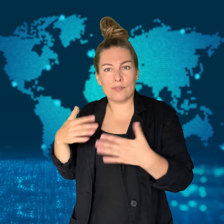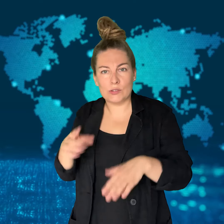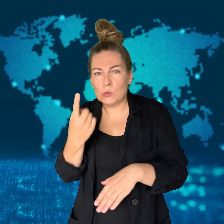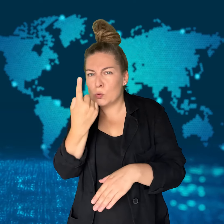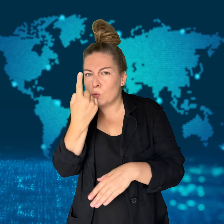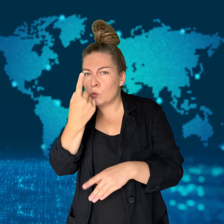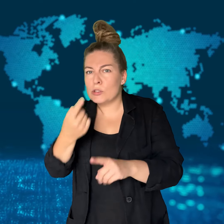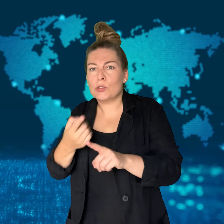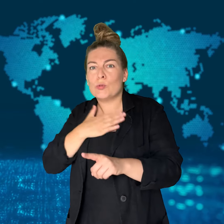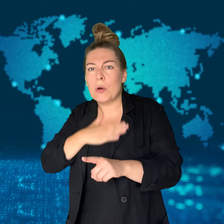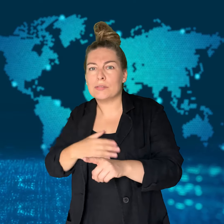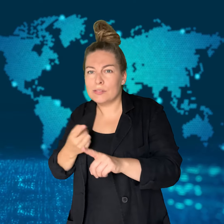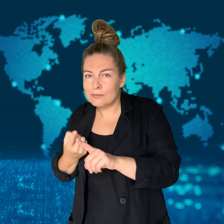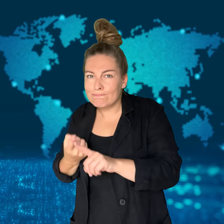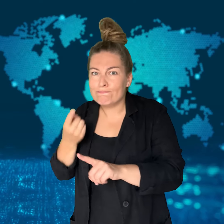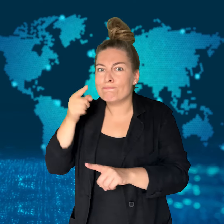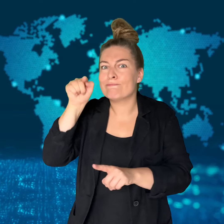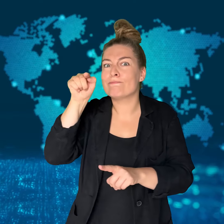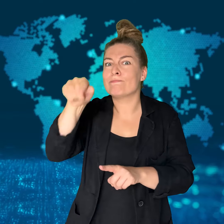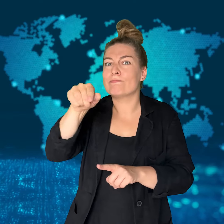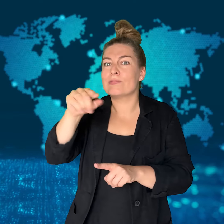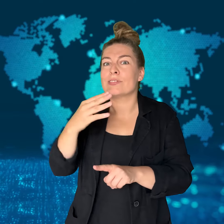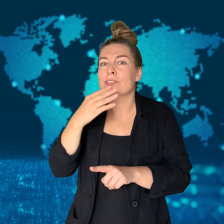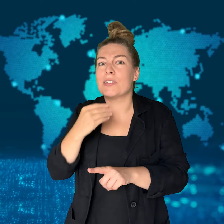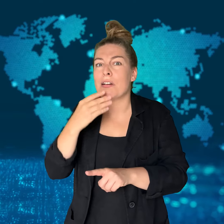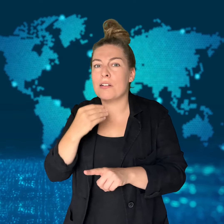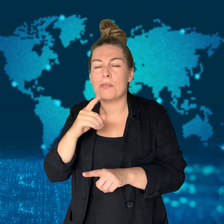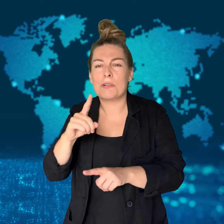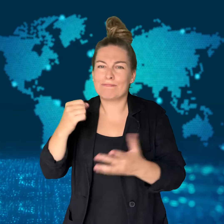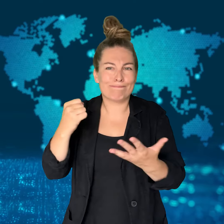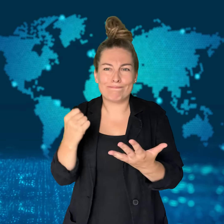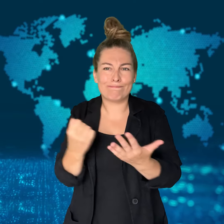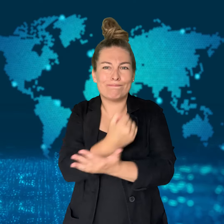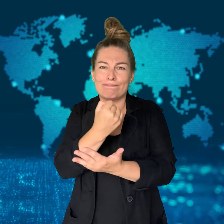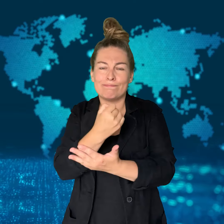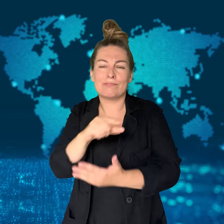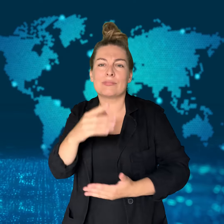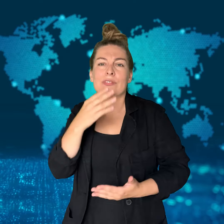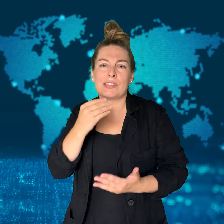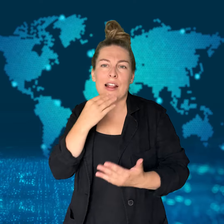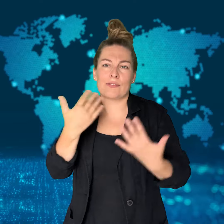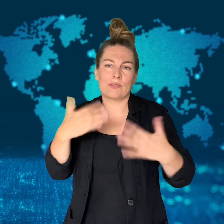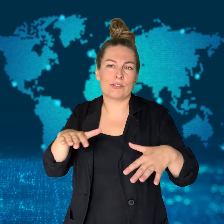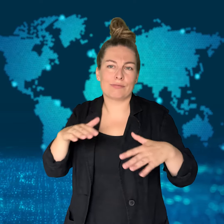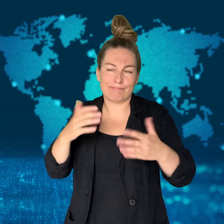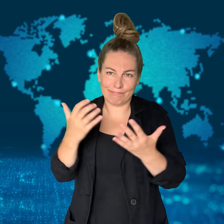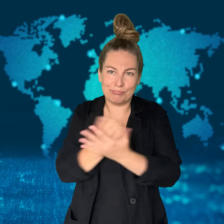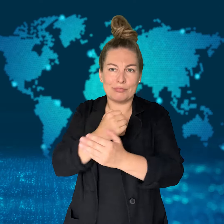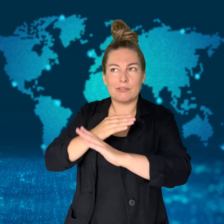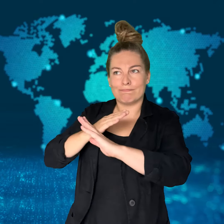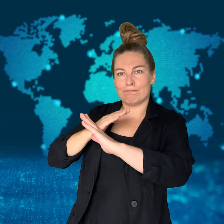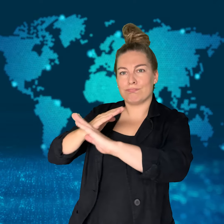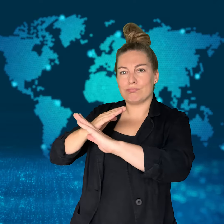It's believed that another missile was launched from Yemen this weekend,